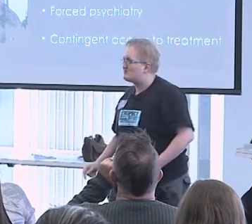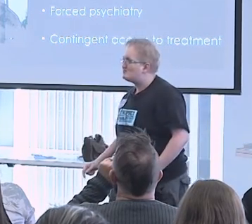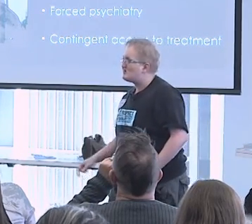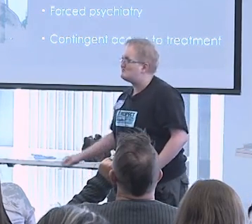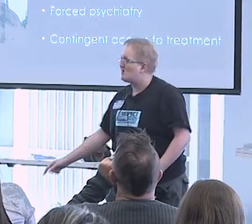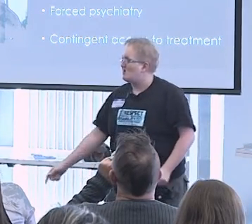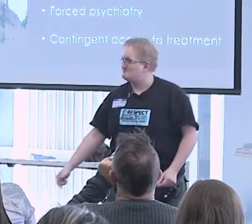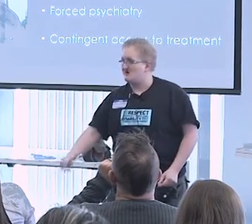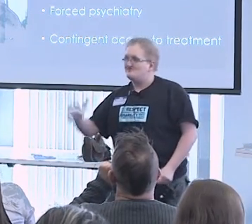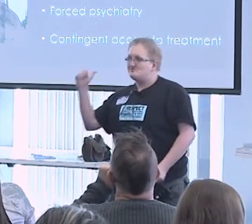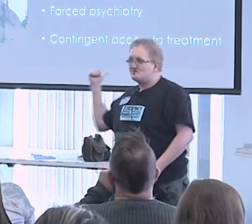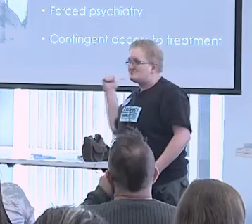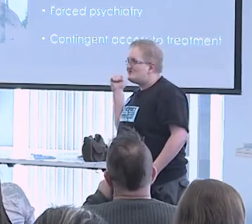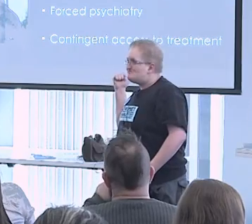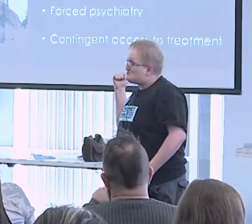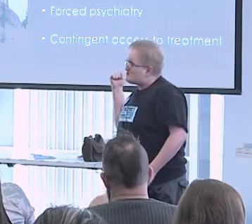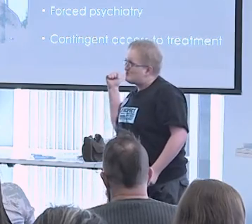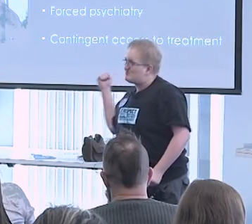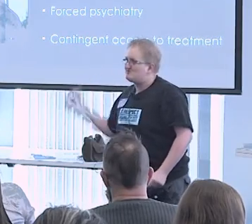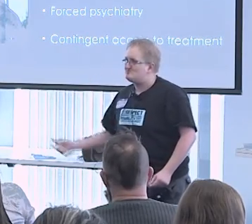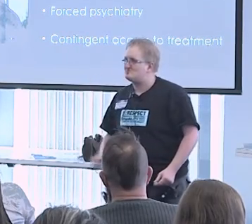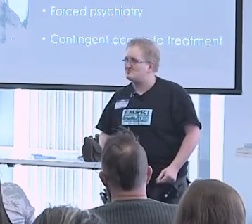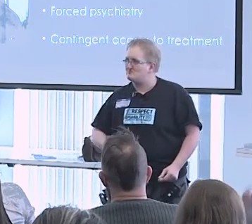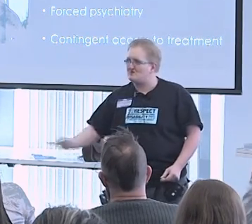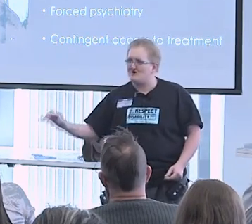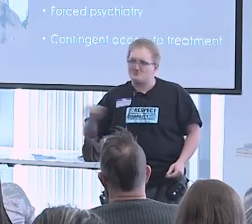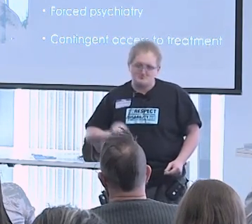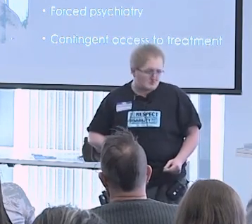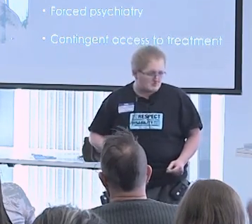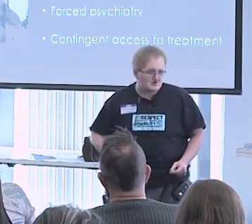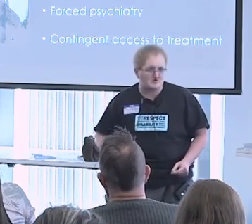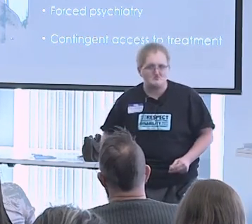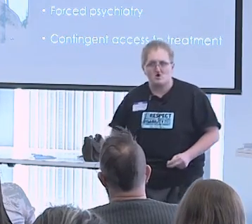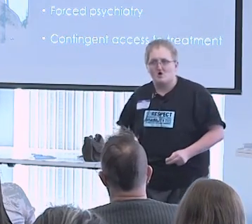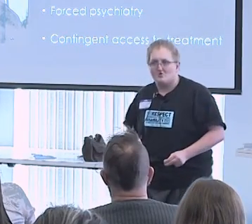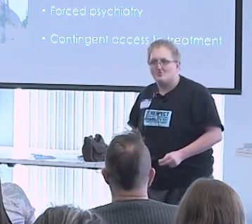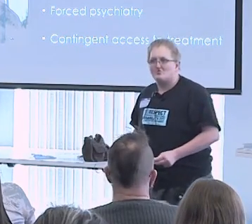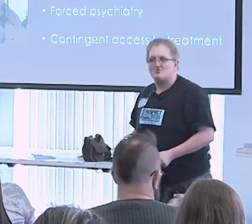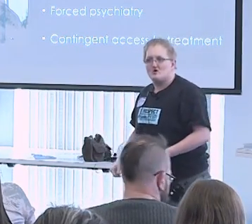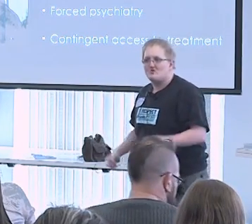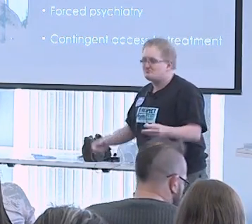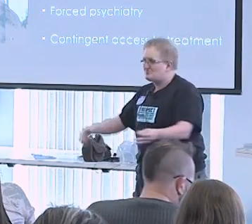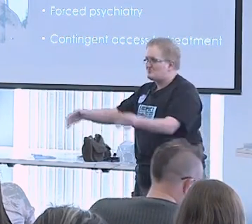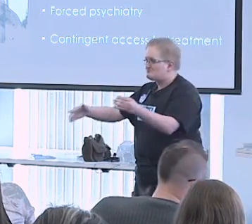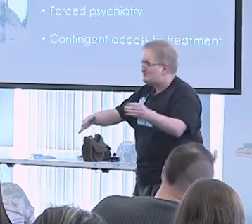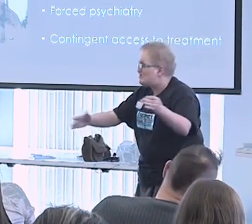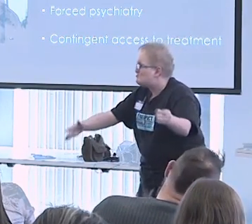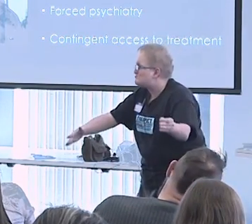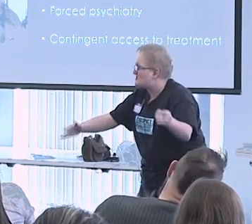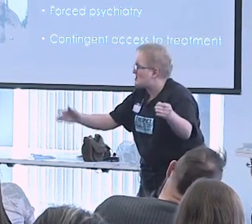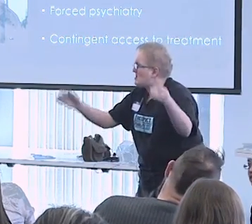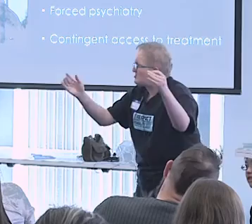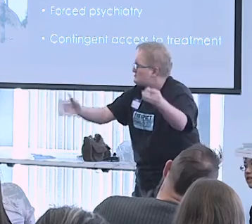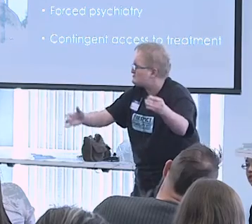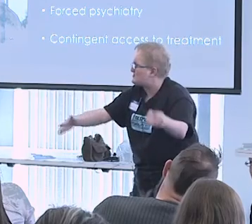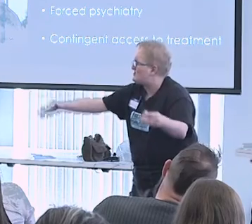okay, Mommy's gonna leave you here if you don't comply with the program. Or for autistic kids across the age,